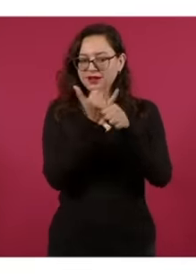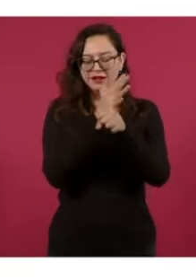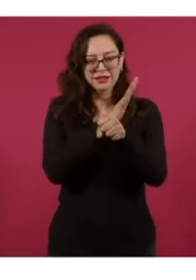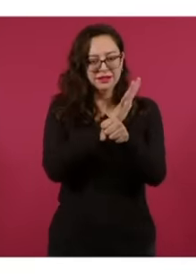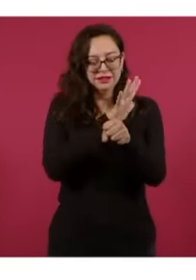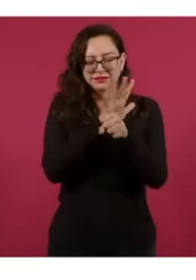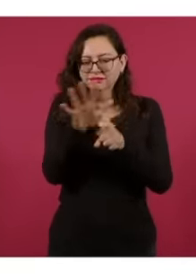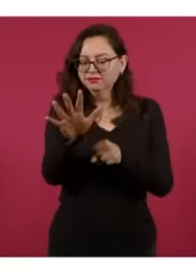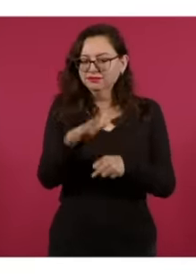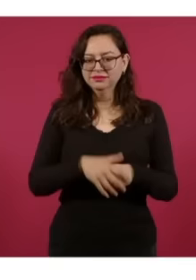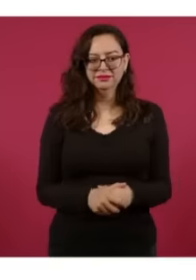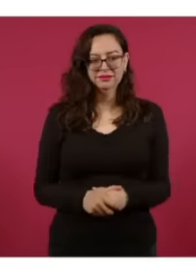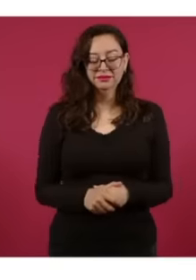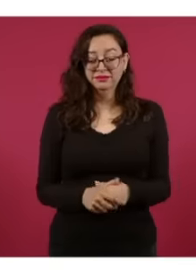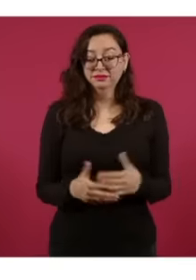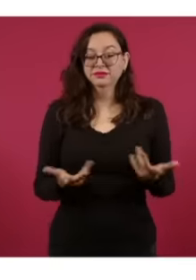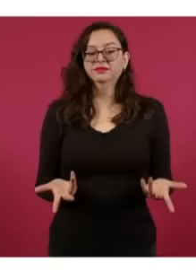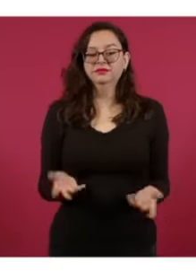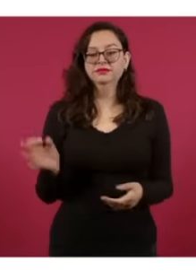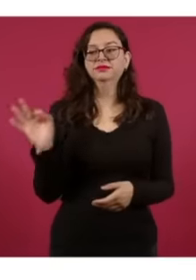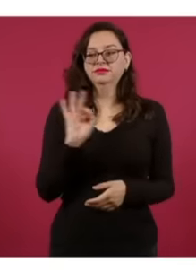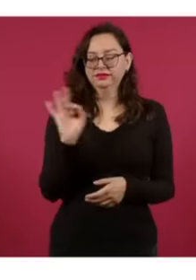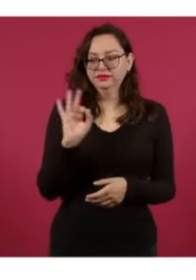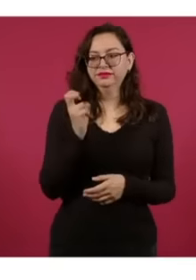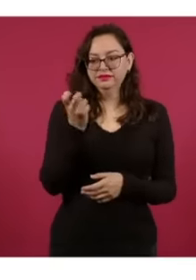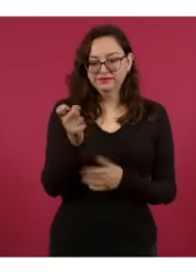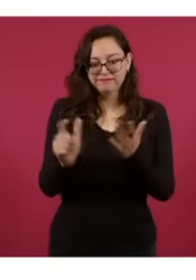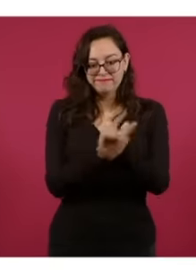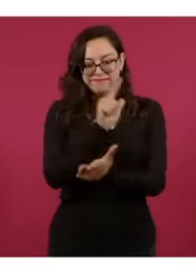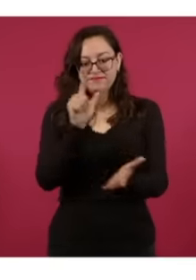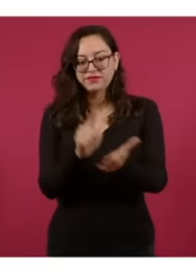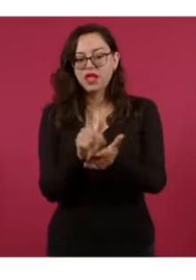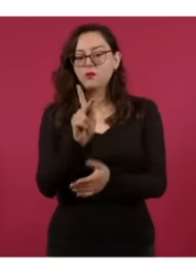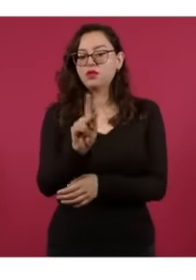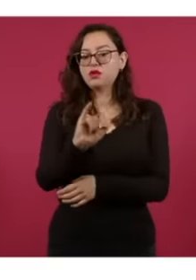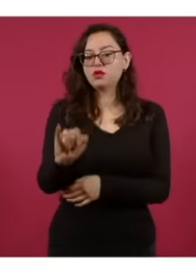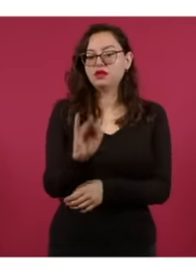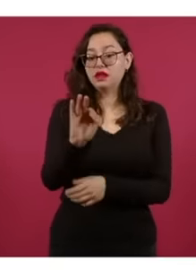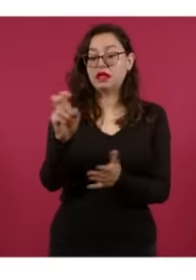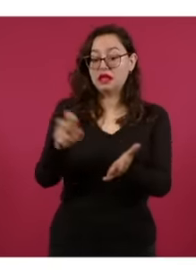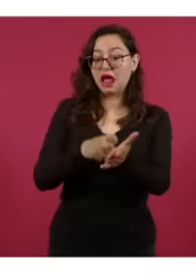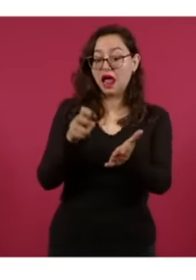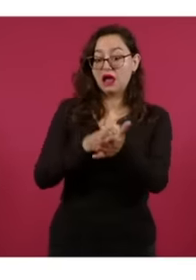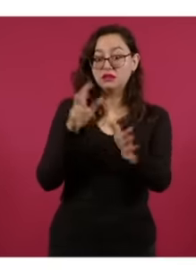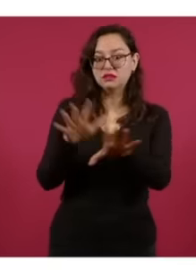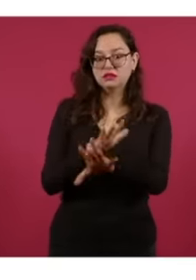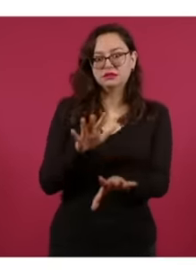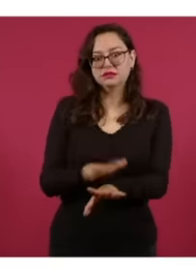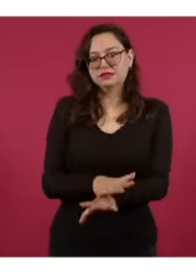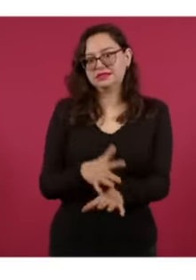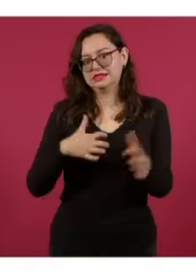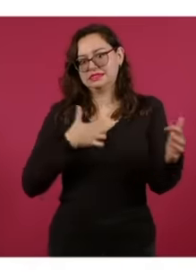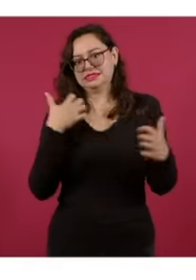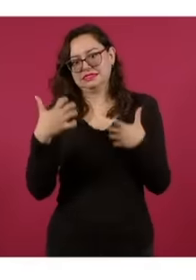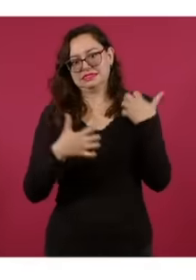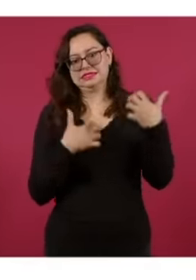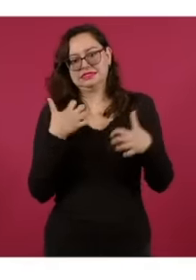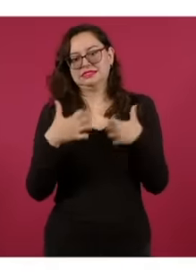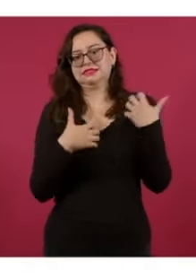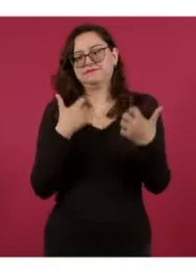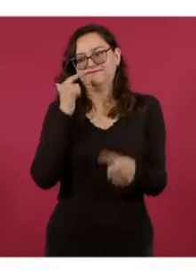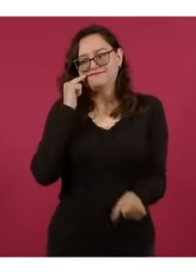is why they oppose the reform of the judiciary. They do not want to lose their privileges. Look, this is how